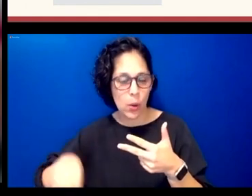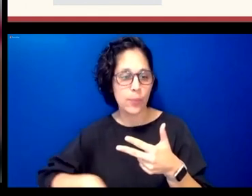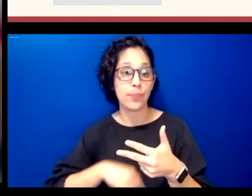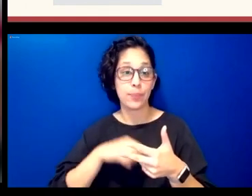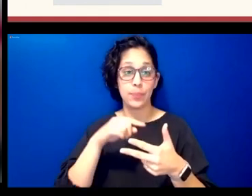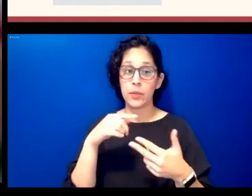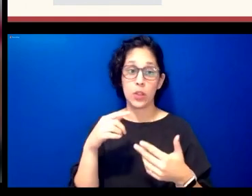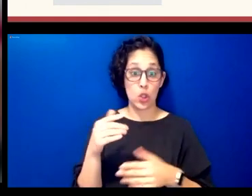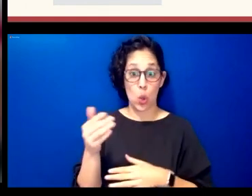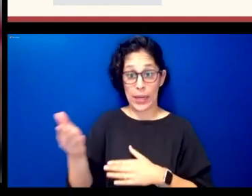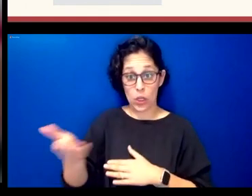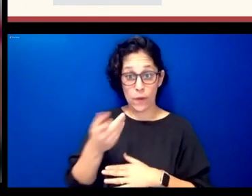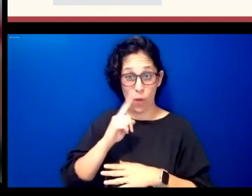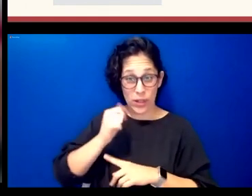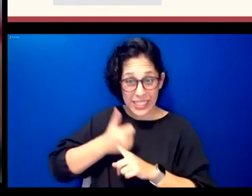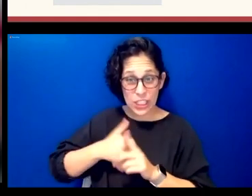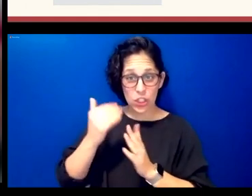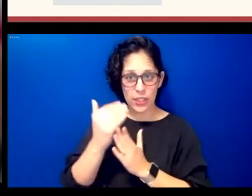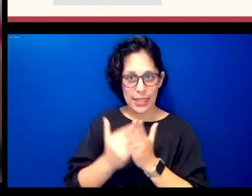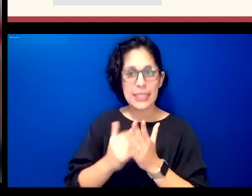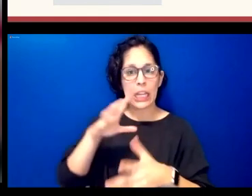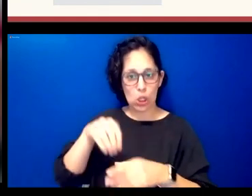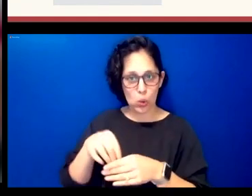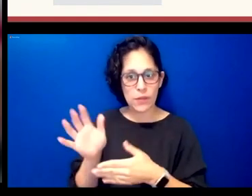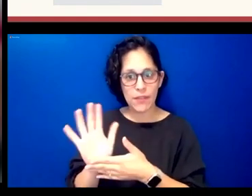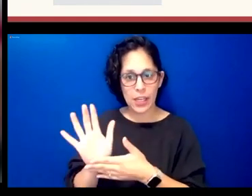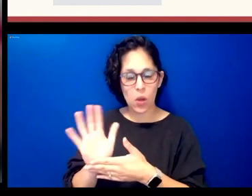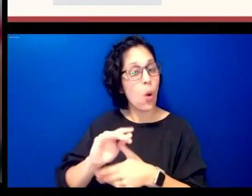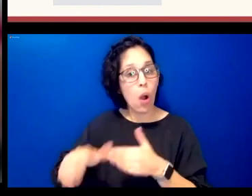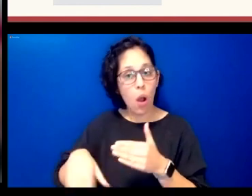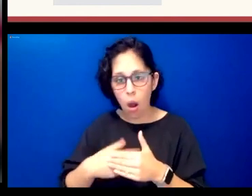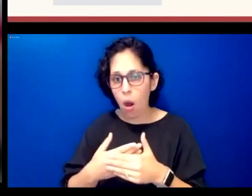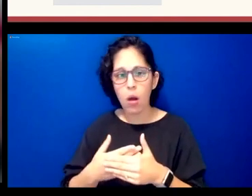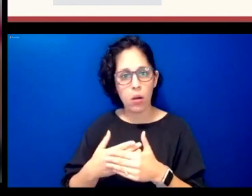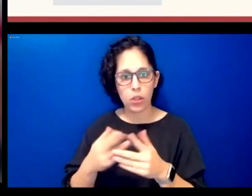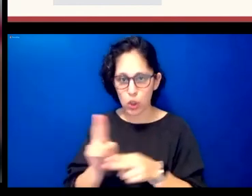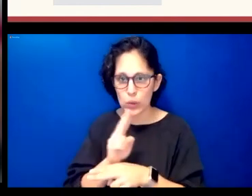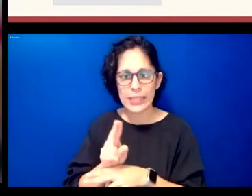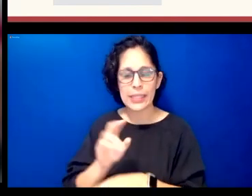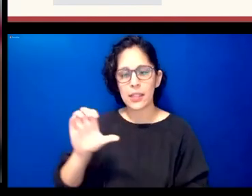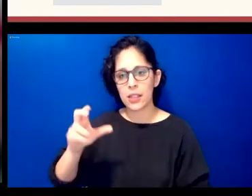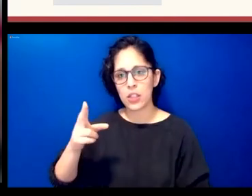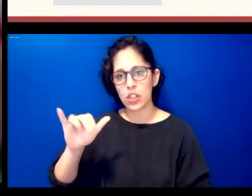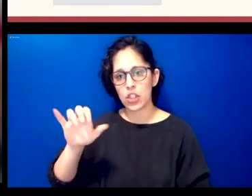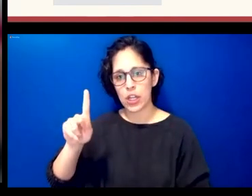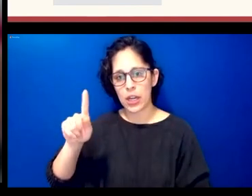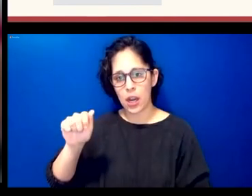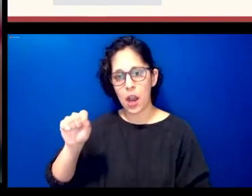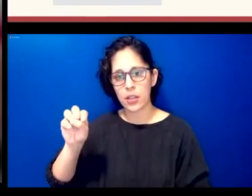lesson is a video and it's entirely in chickasaw we're going to watch one of those in a moment